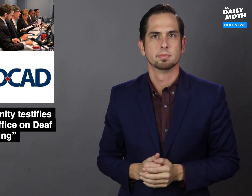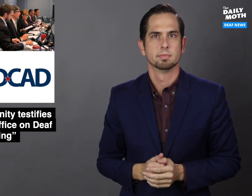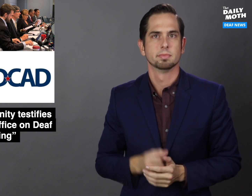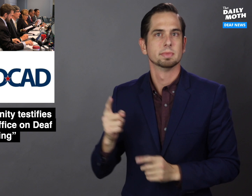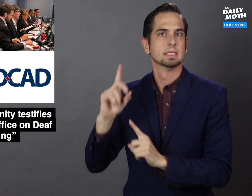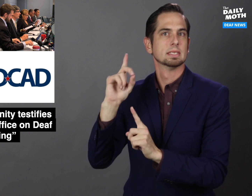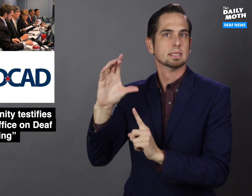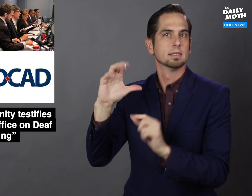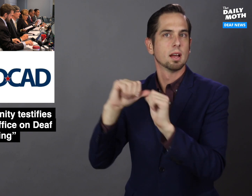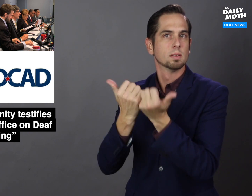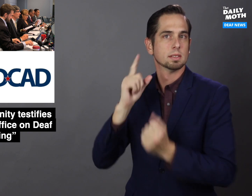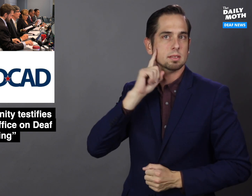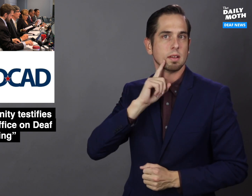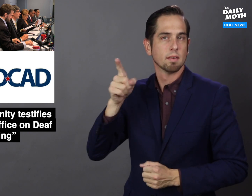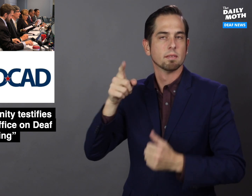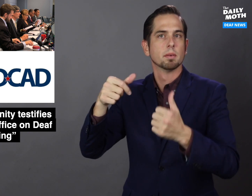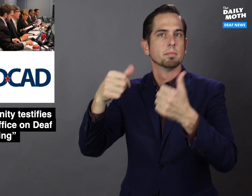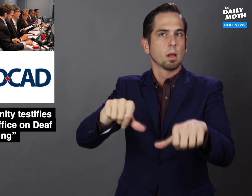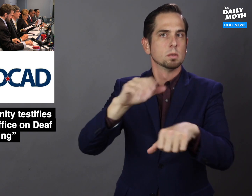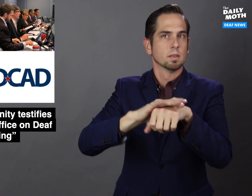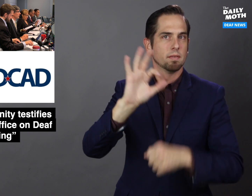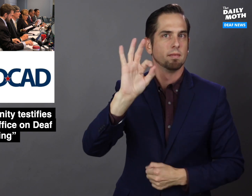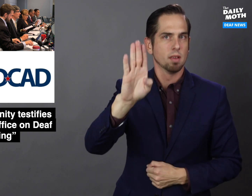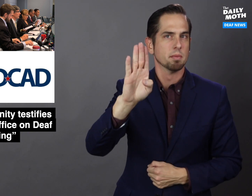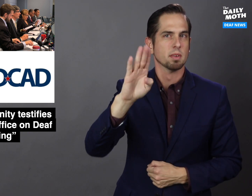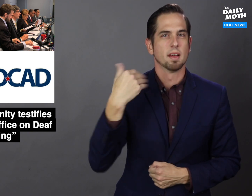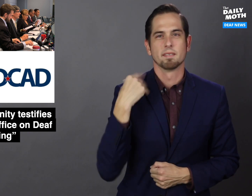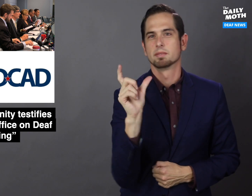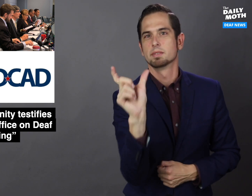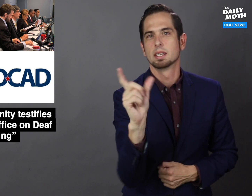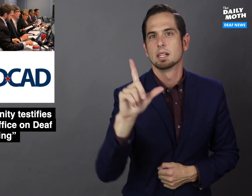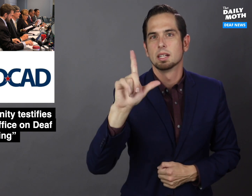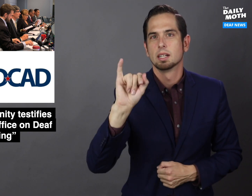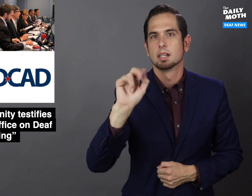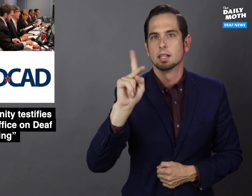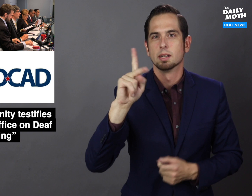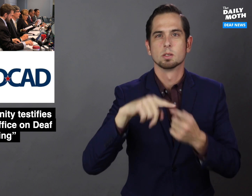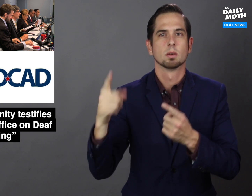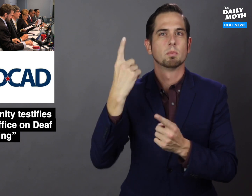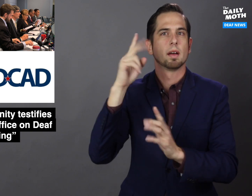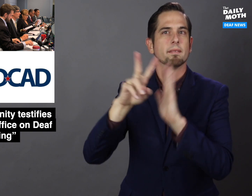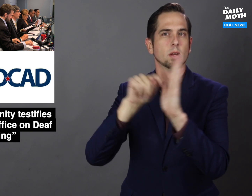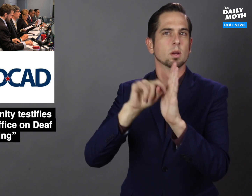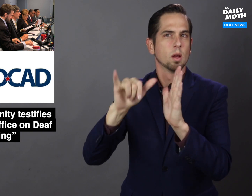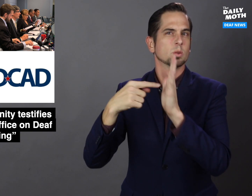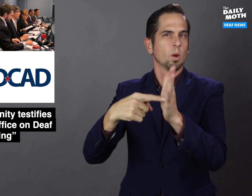The DCAD posted on Facebook a link to a video that shows